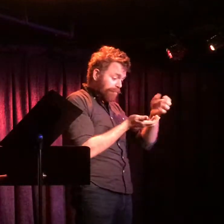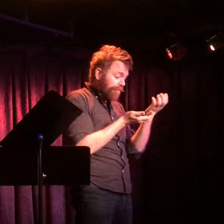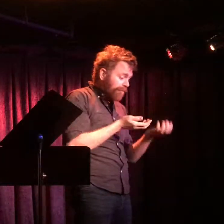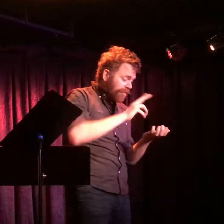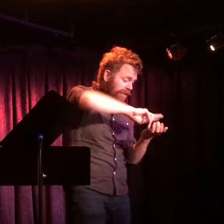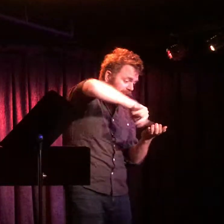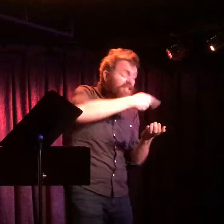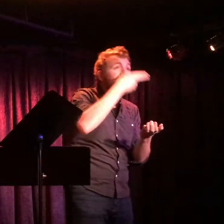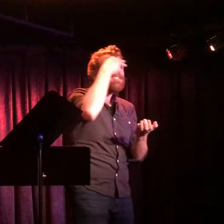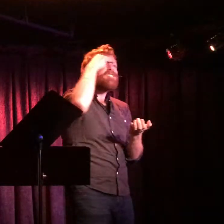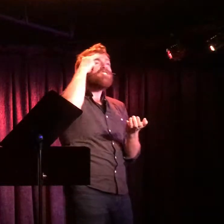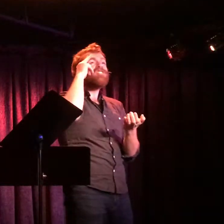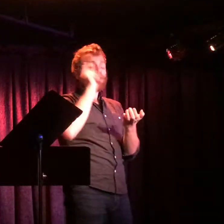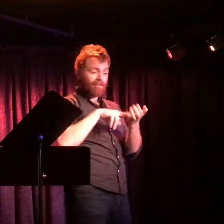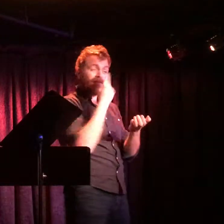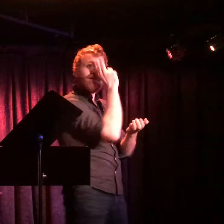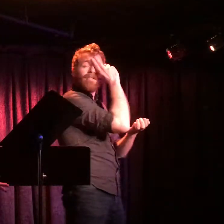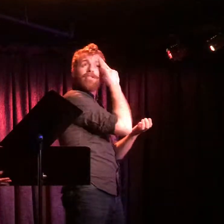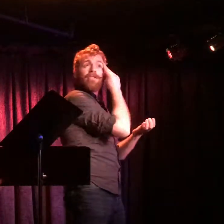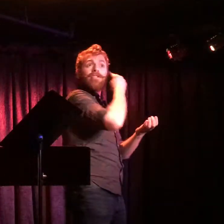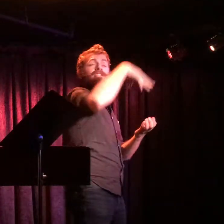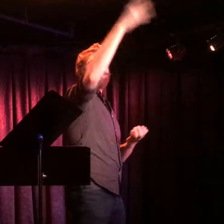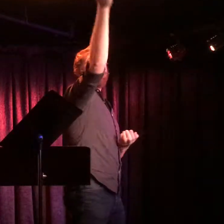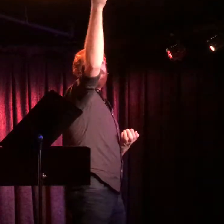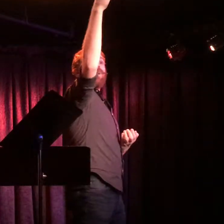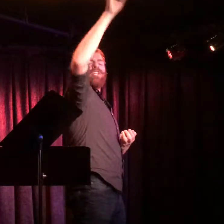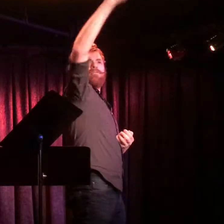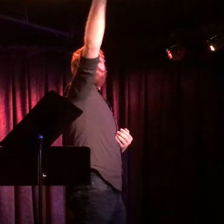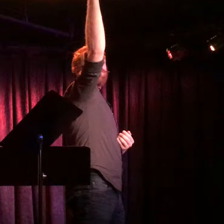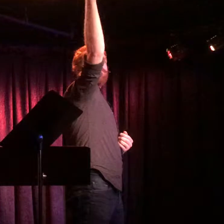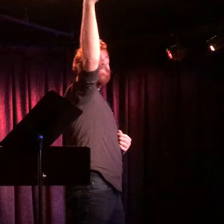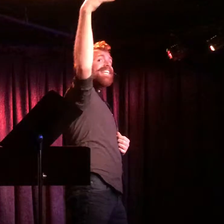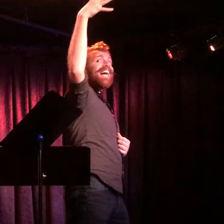I don't need a lot, only what I got,